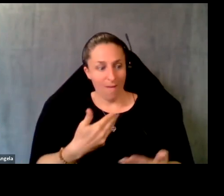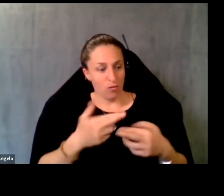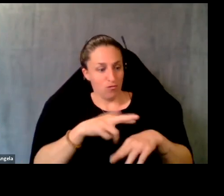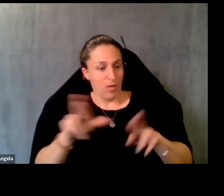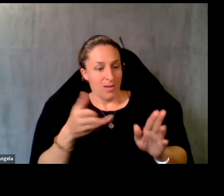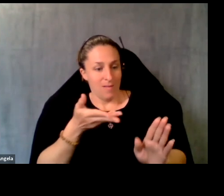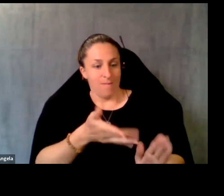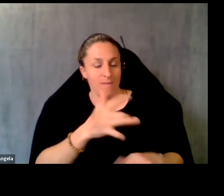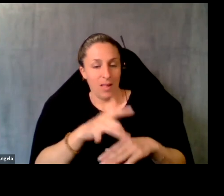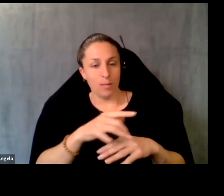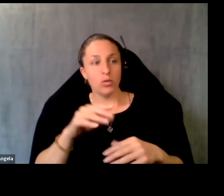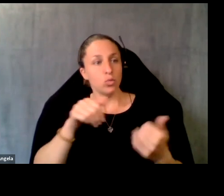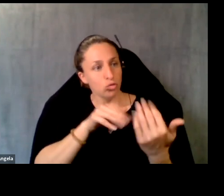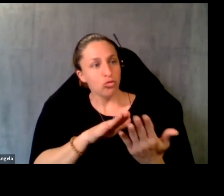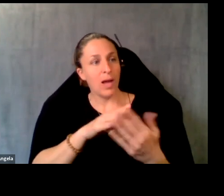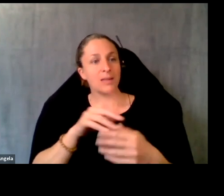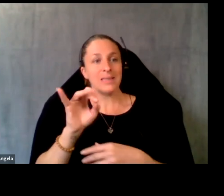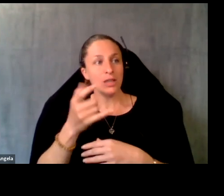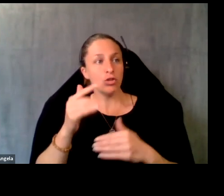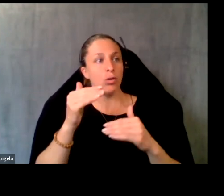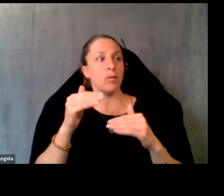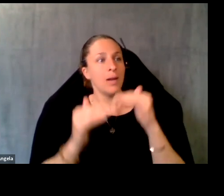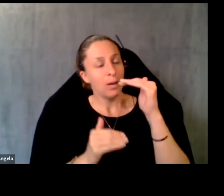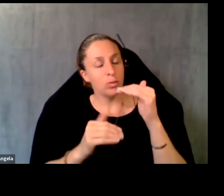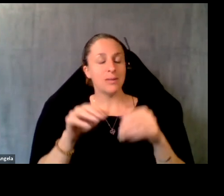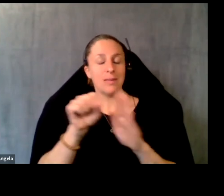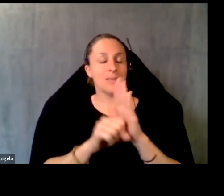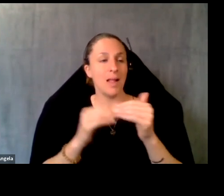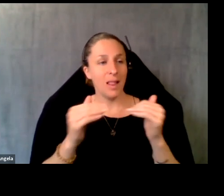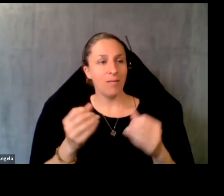address digital inequities at the State level, and bringing an understanding of how broadband and